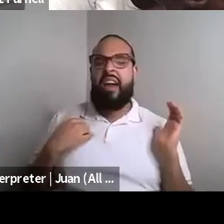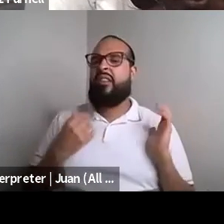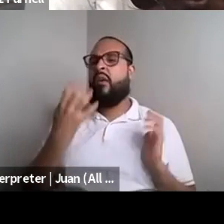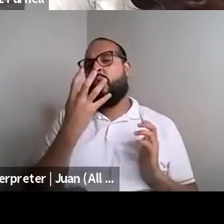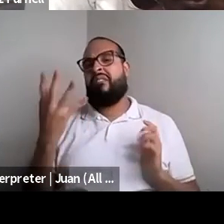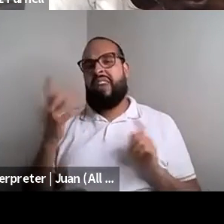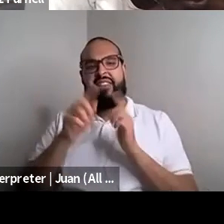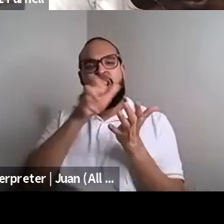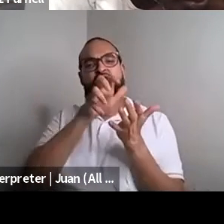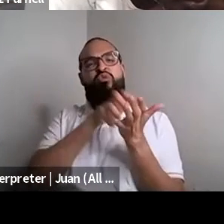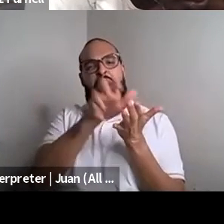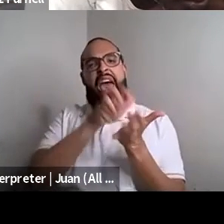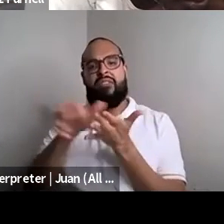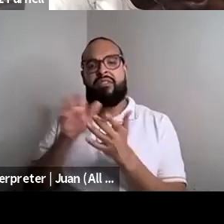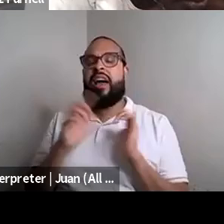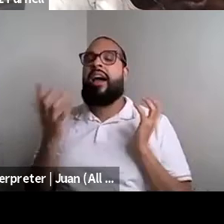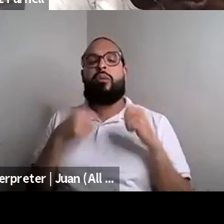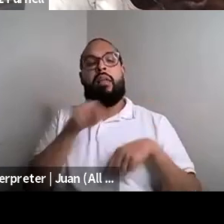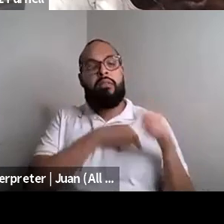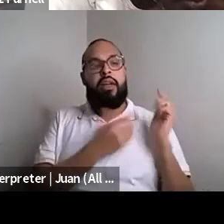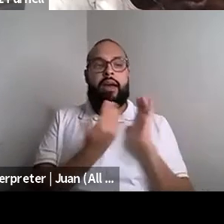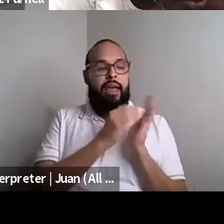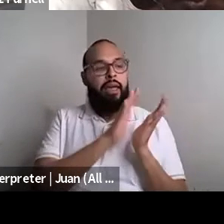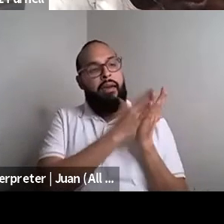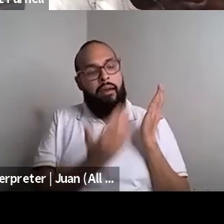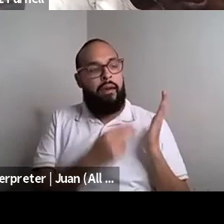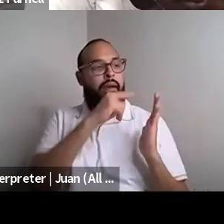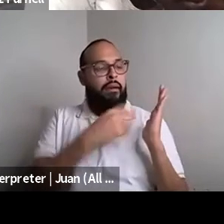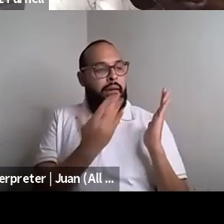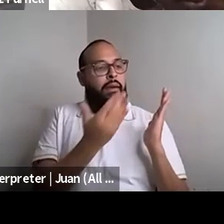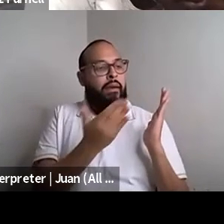Nahshon Anderson: editing it and rewriting and doing some things that I needed to do to get it ready for a publisher.